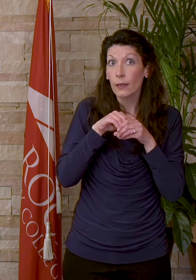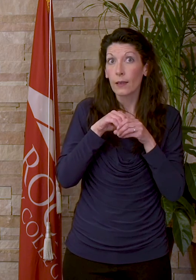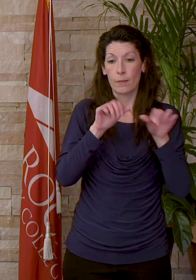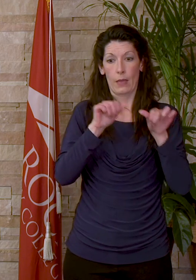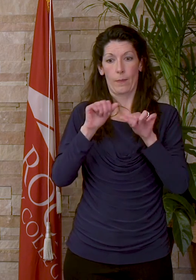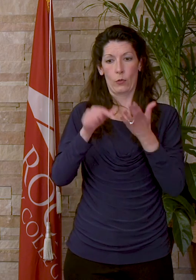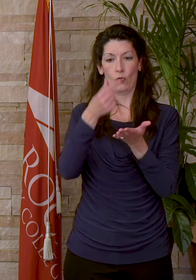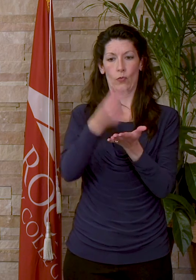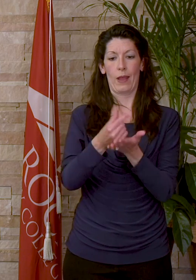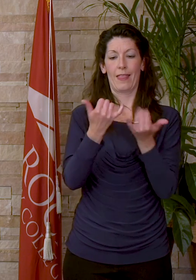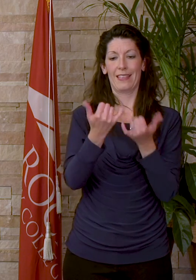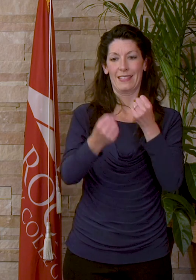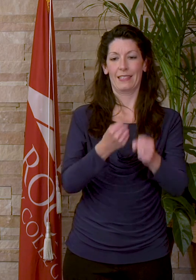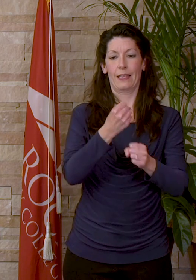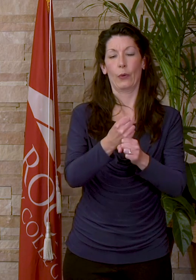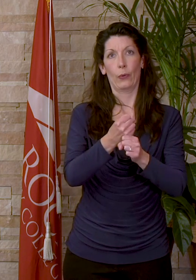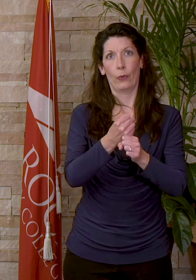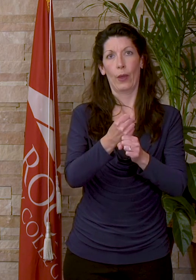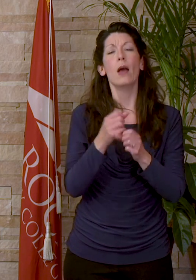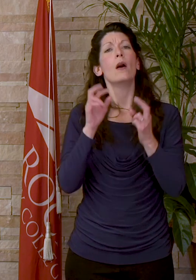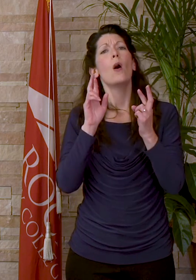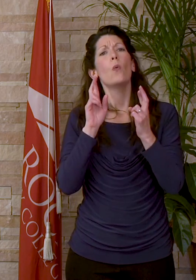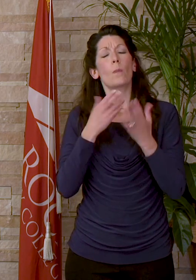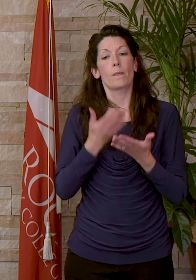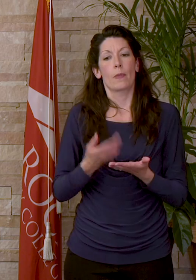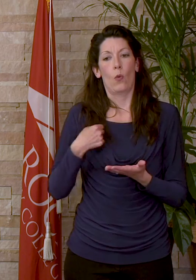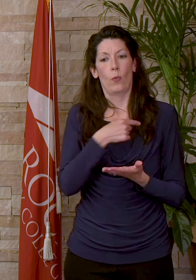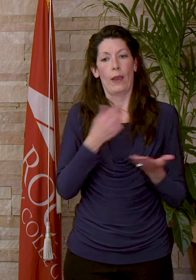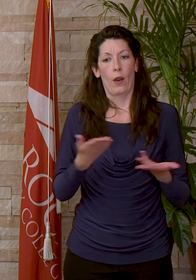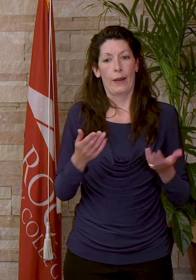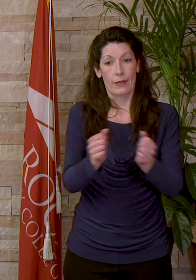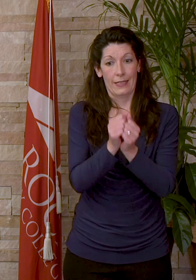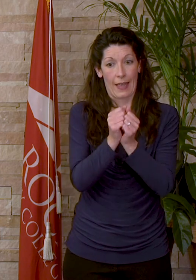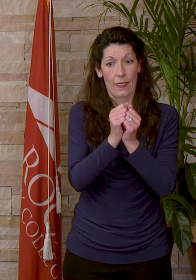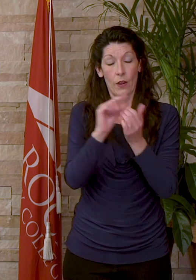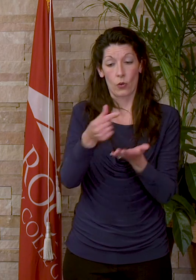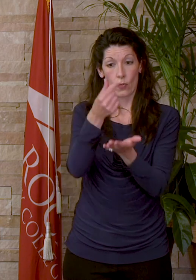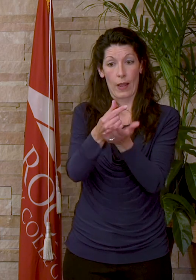graduate this year. I hope the fact that we are here together graduating and stepping into future